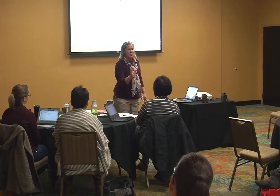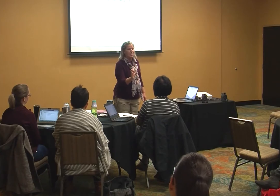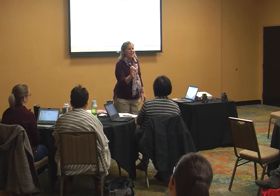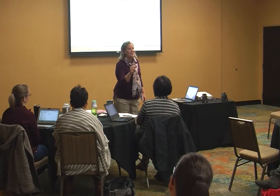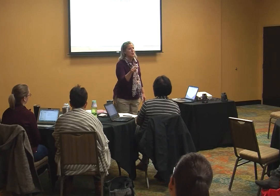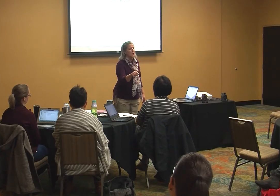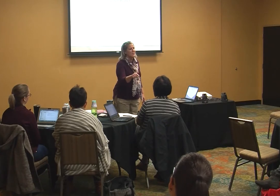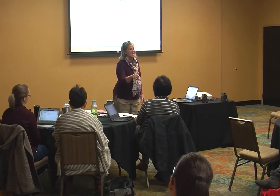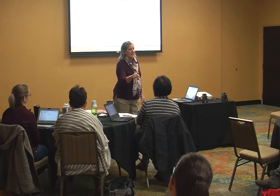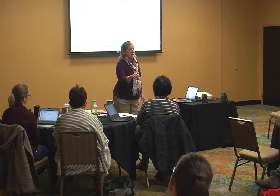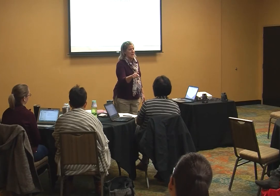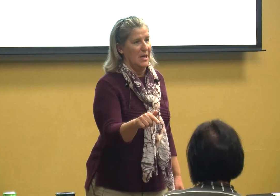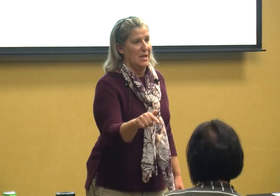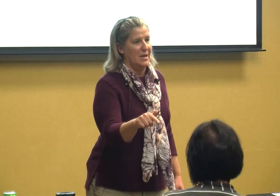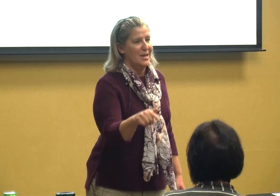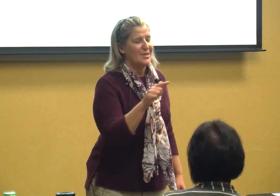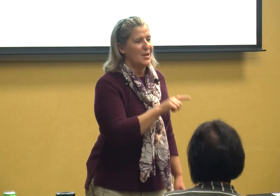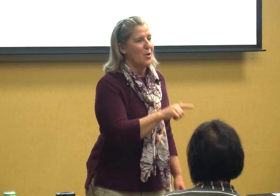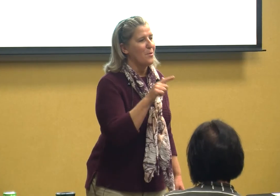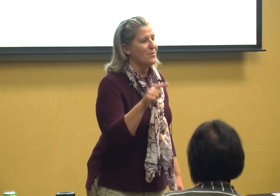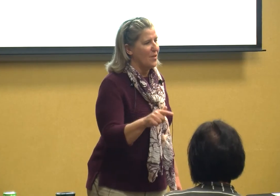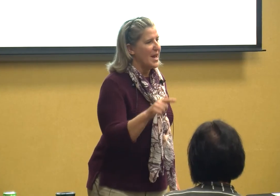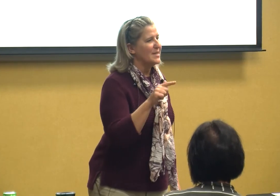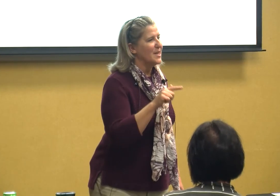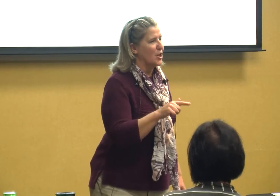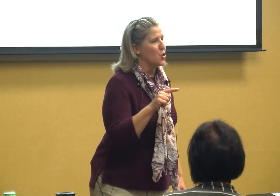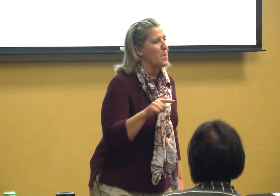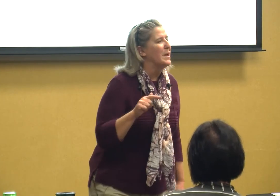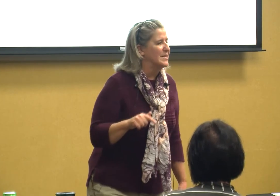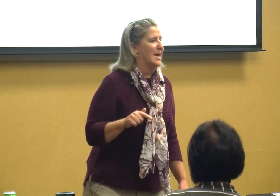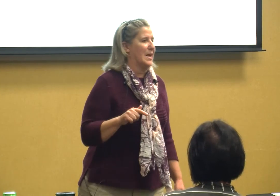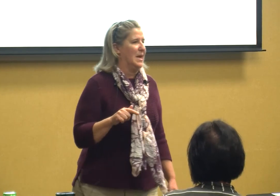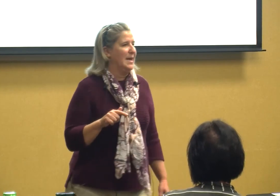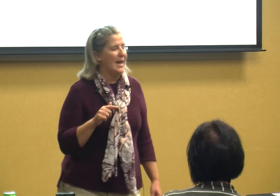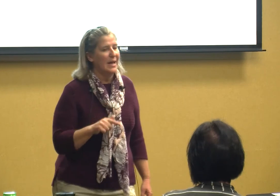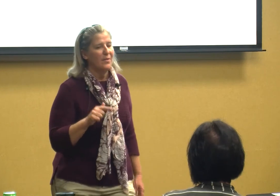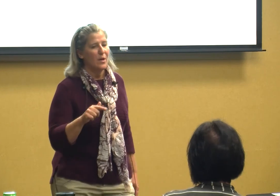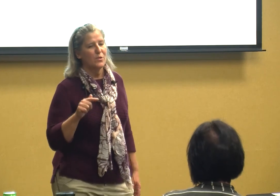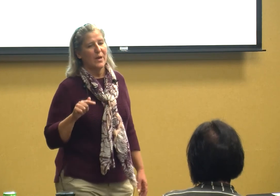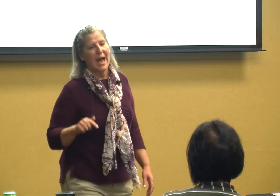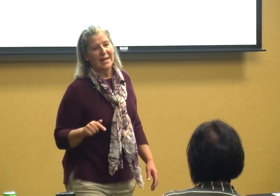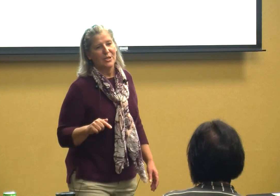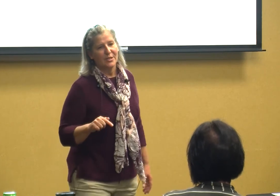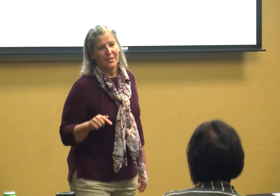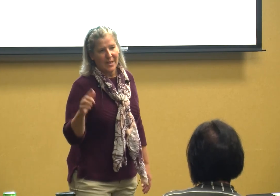the things that you're missing because there are things that you're missing in those reactions in